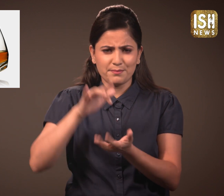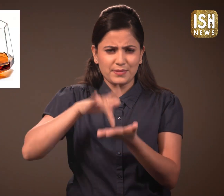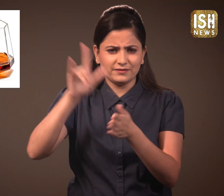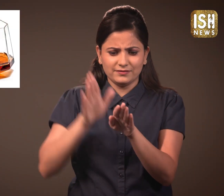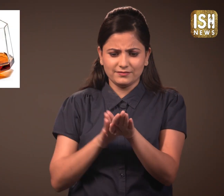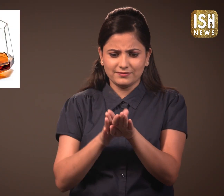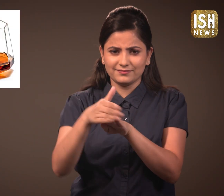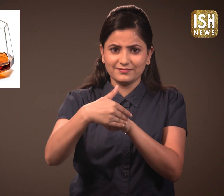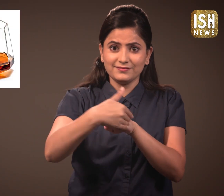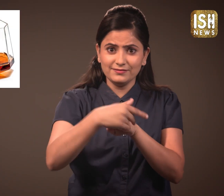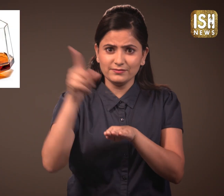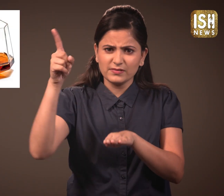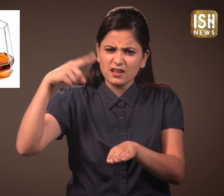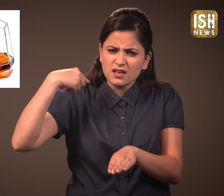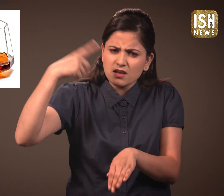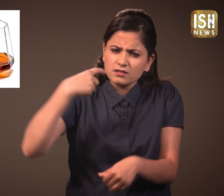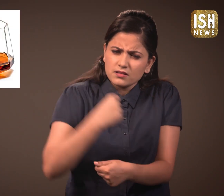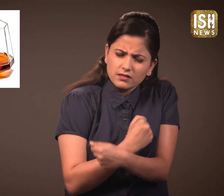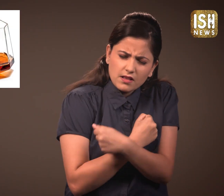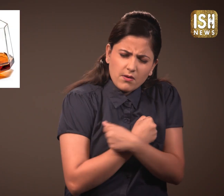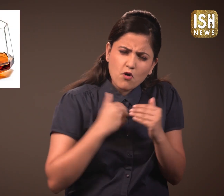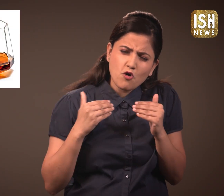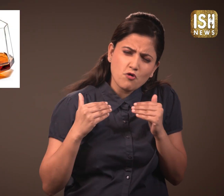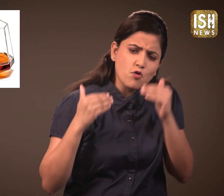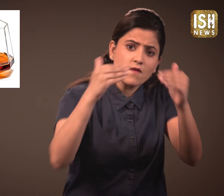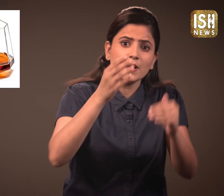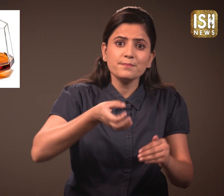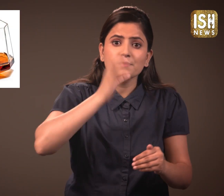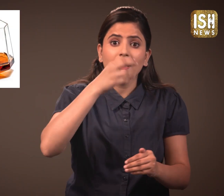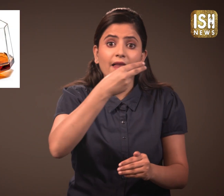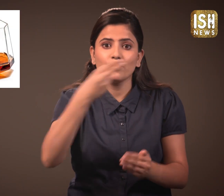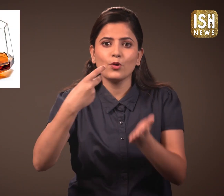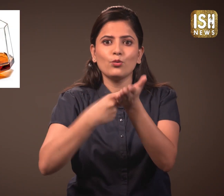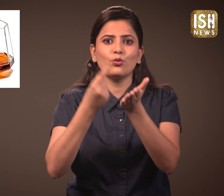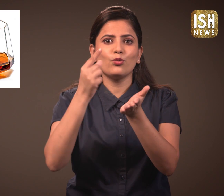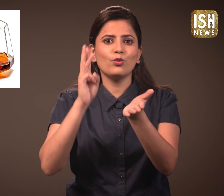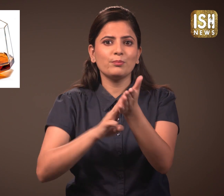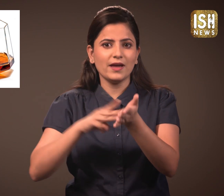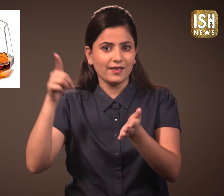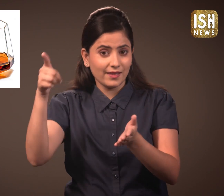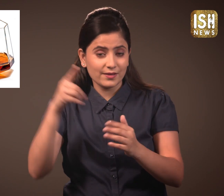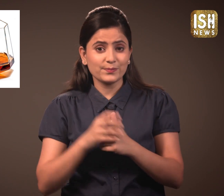Jamaicans go crazy over rum